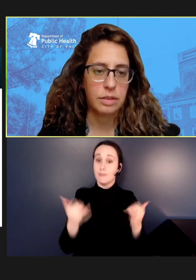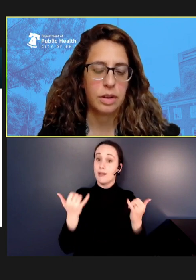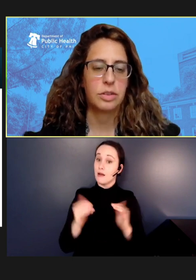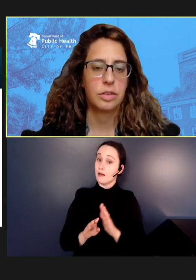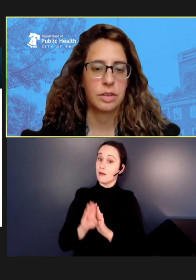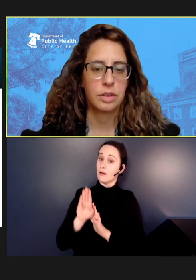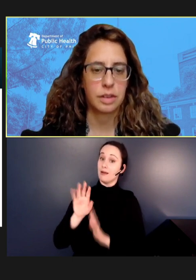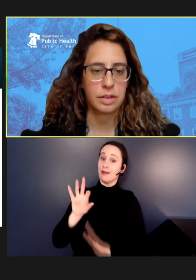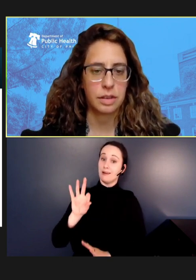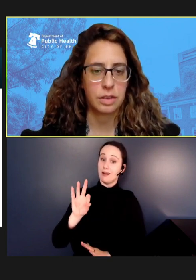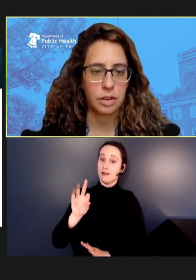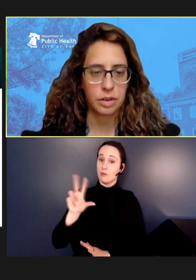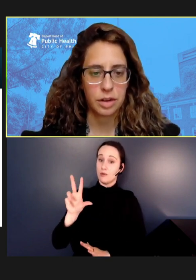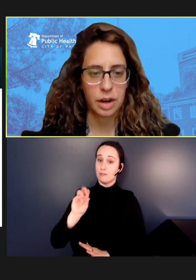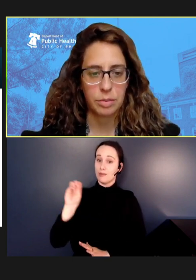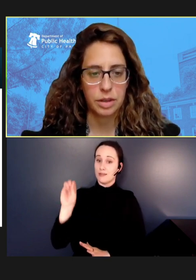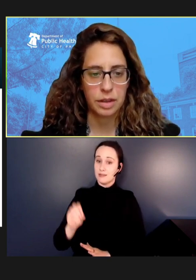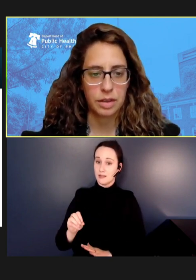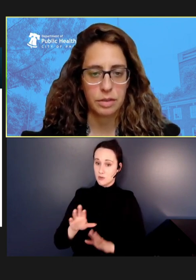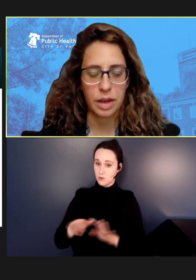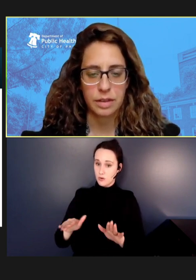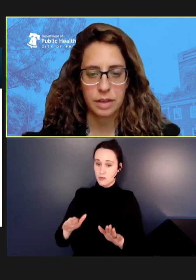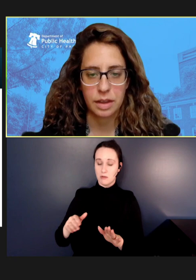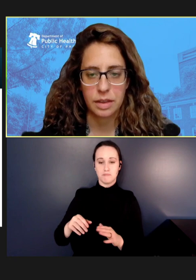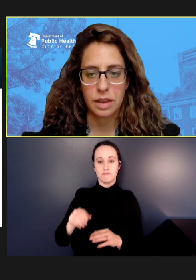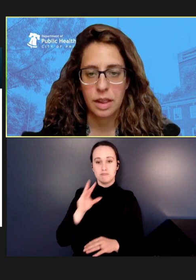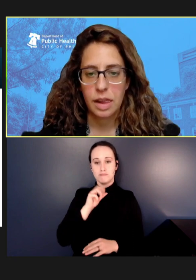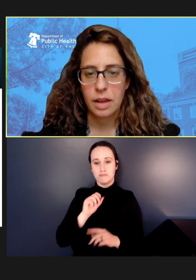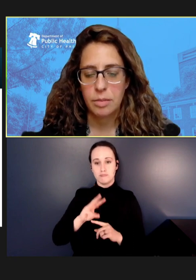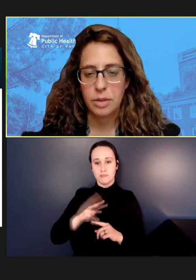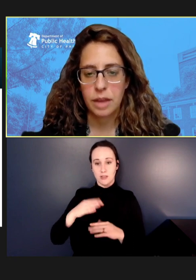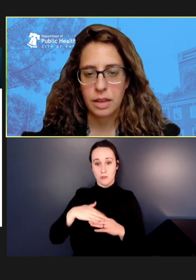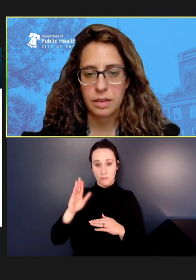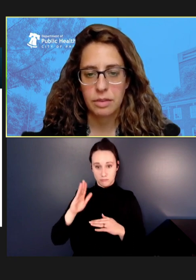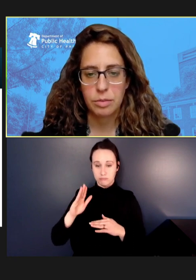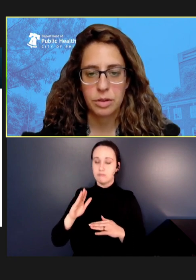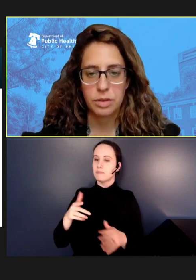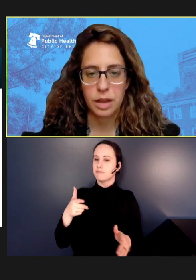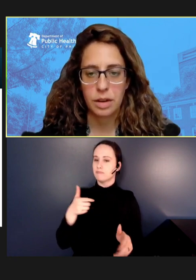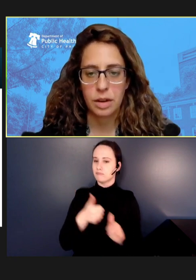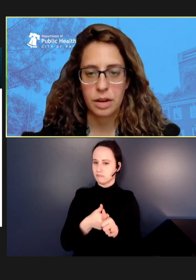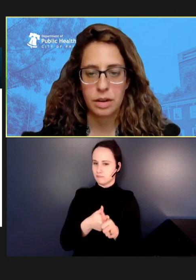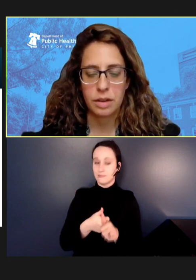our children six and older are up to date on their vaccine. 97 percent are -- of